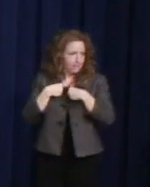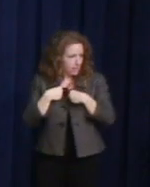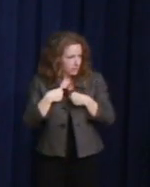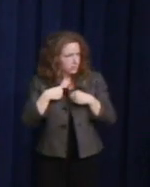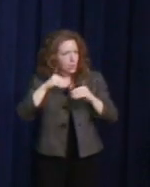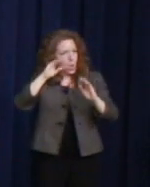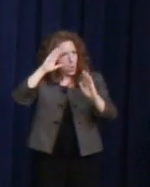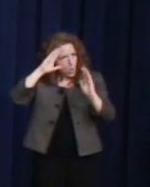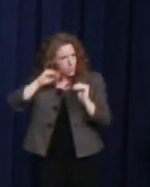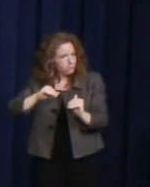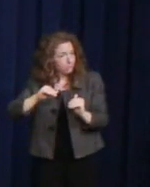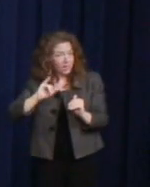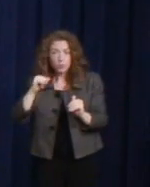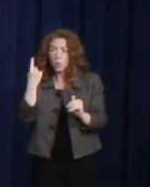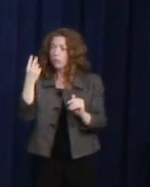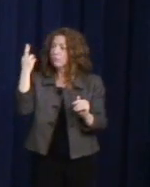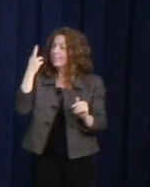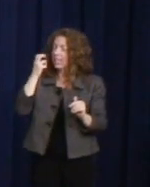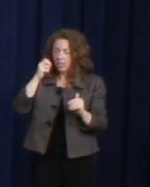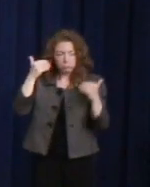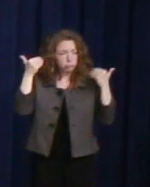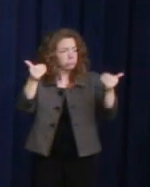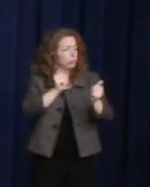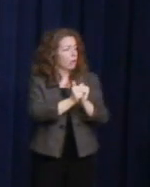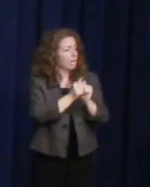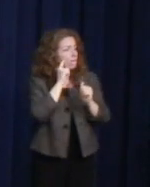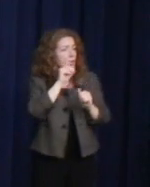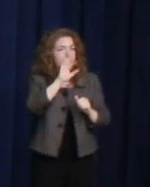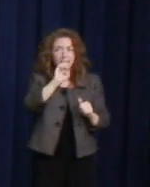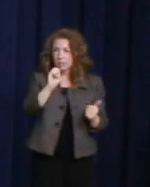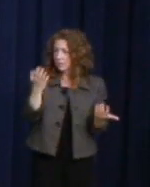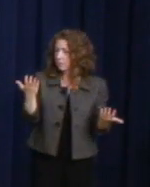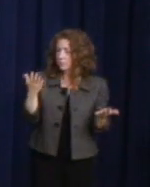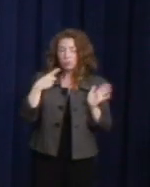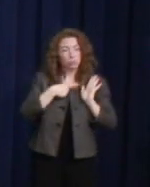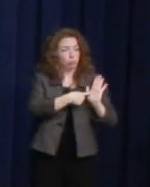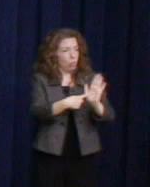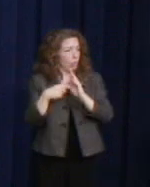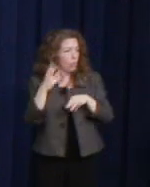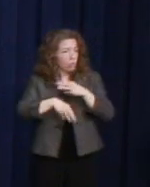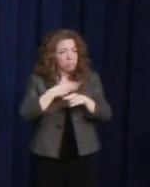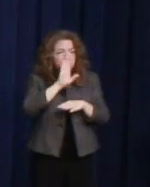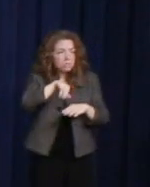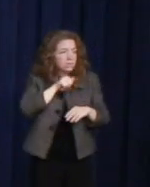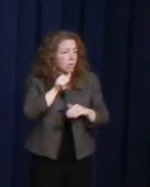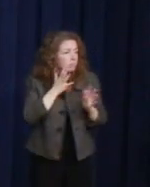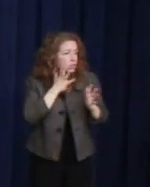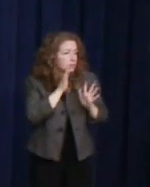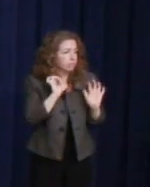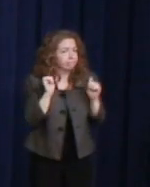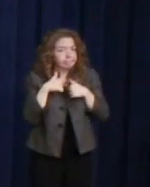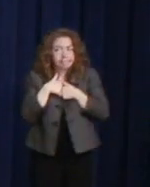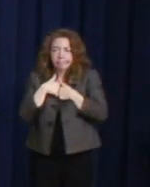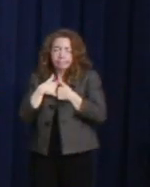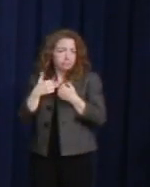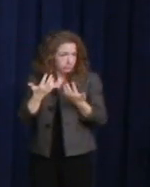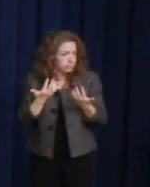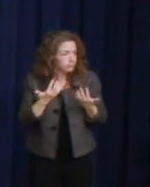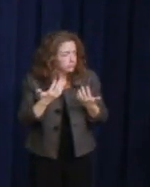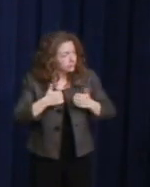By showing the world he wasn't afraid to be himself, he gave countless others the courage and the pride to be who they are.